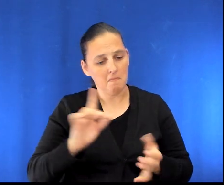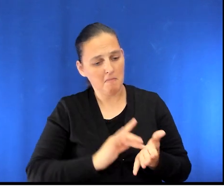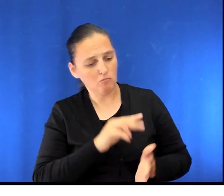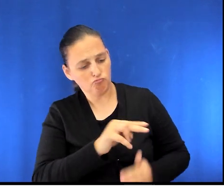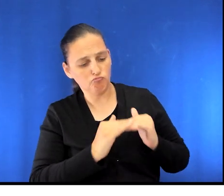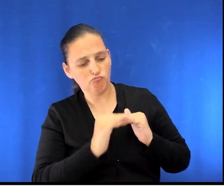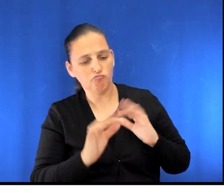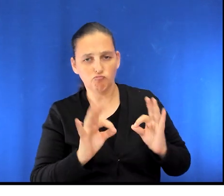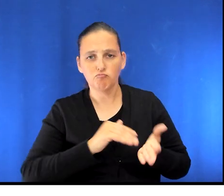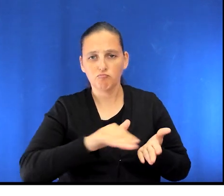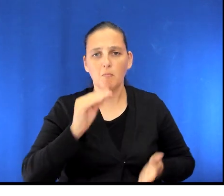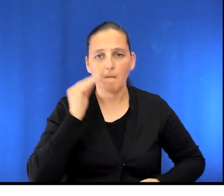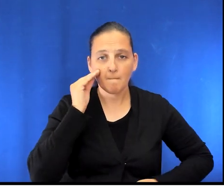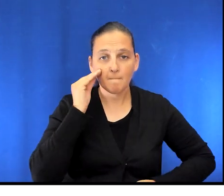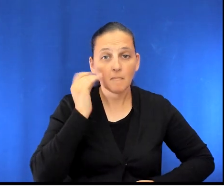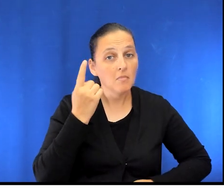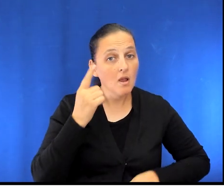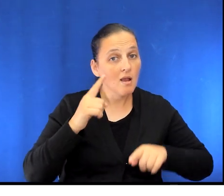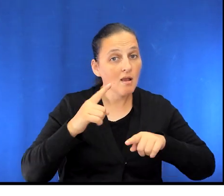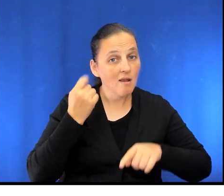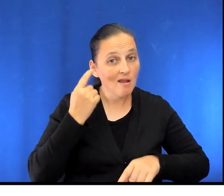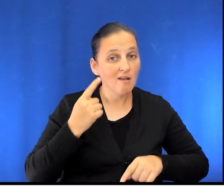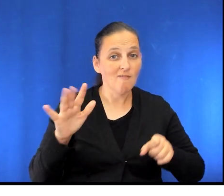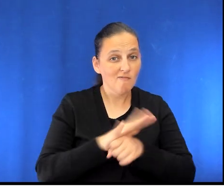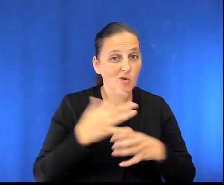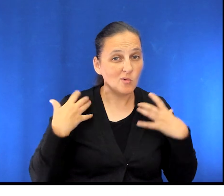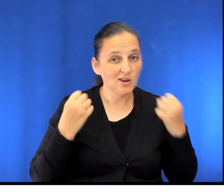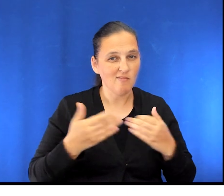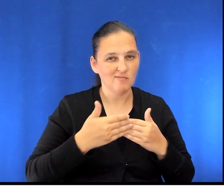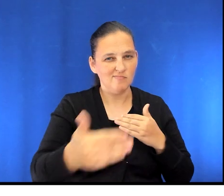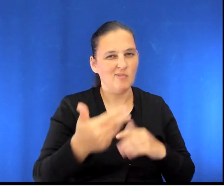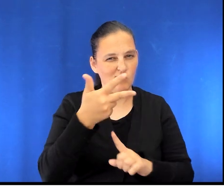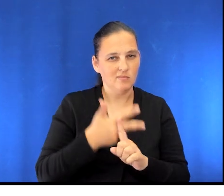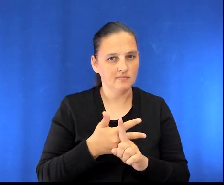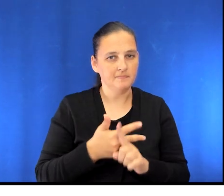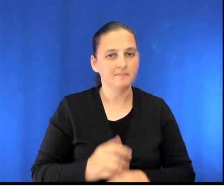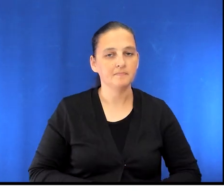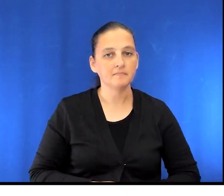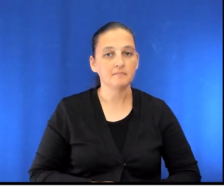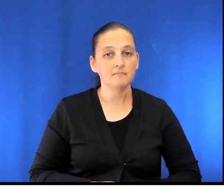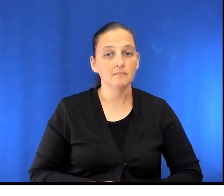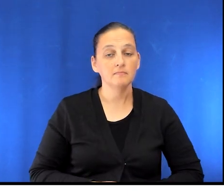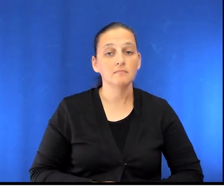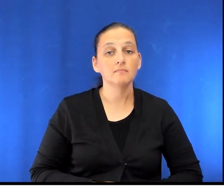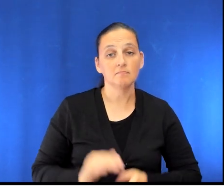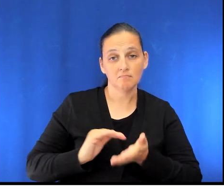that it will take about three months to fully recover from surgery. Going home from the hospital may feel a bit scary at first.